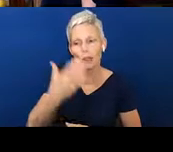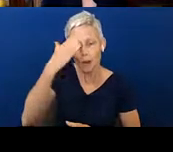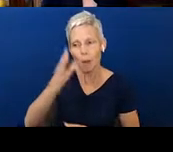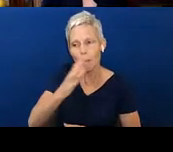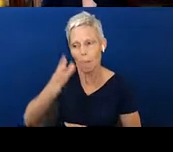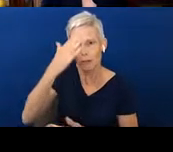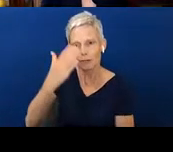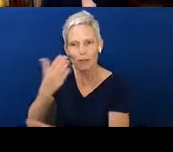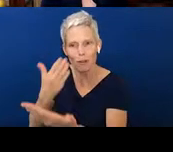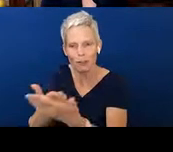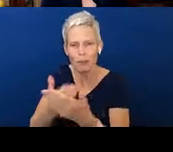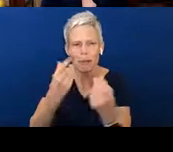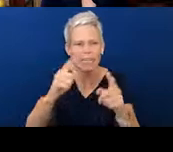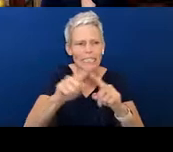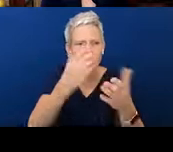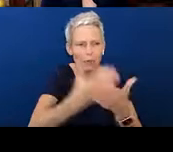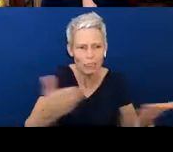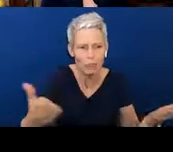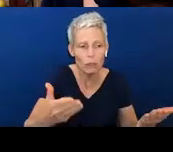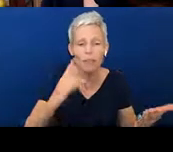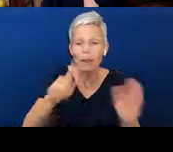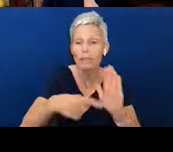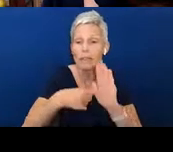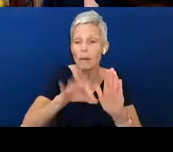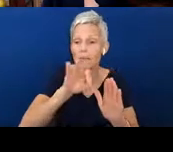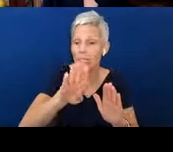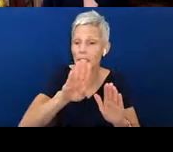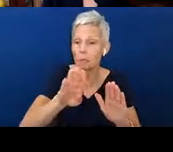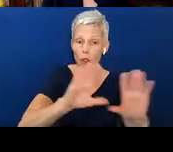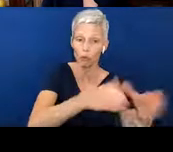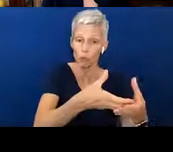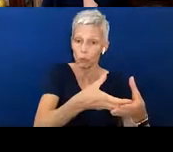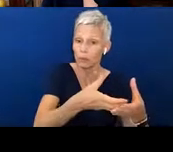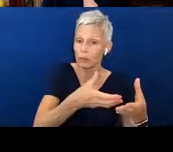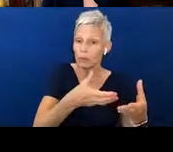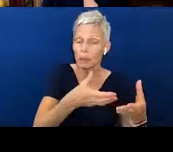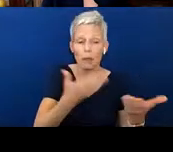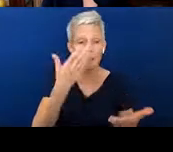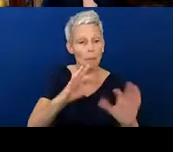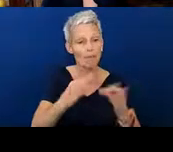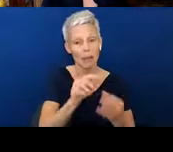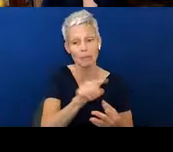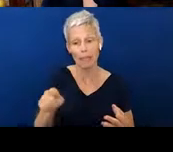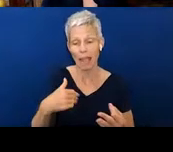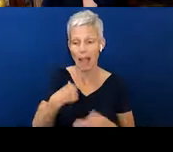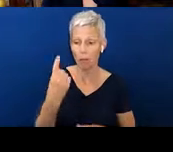a variety of Facebook groups that address families that may have a member who's active military.